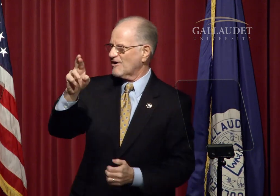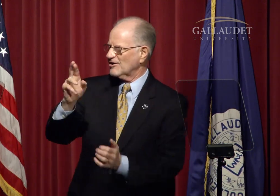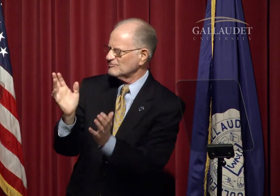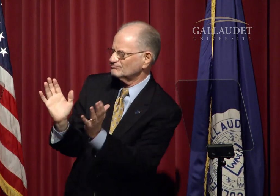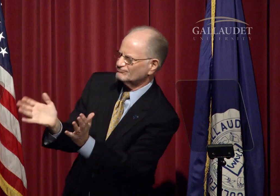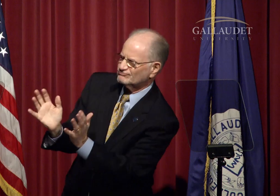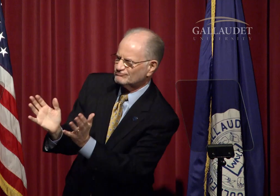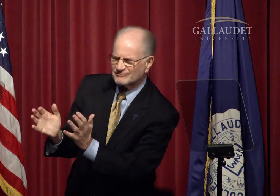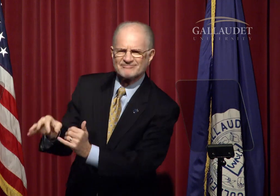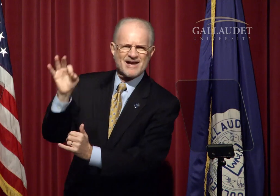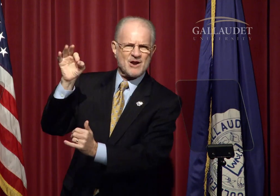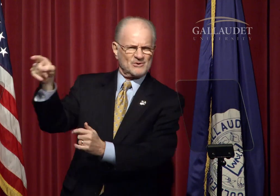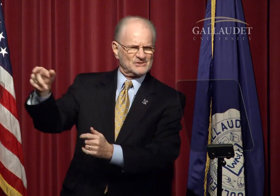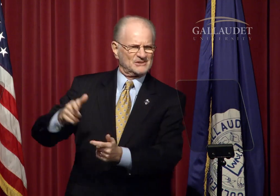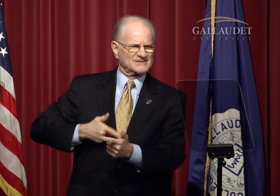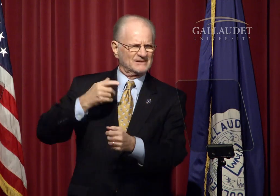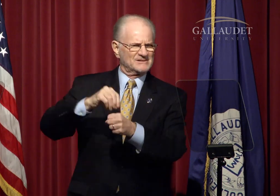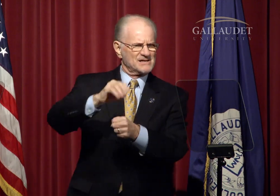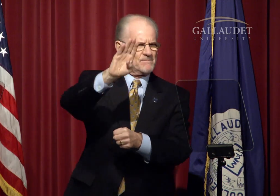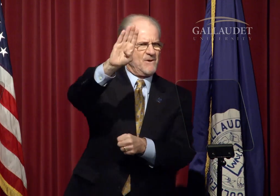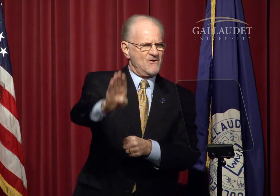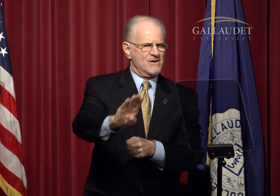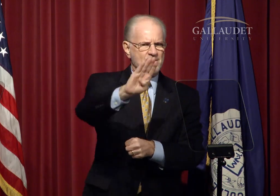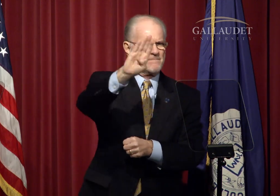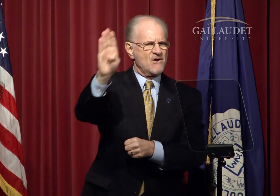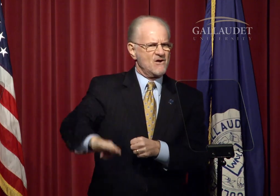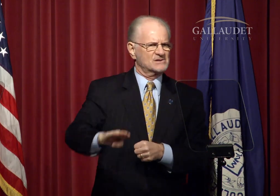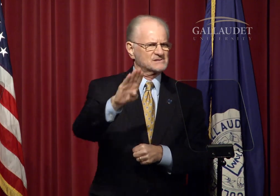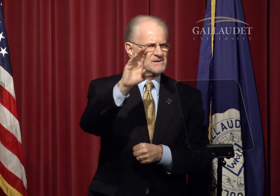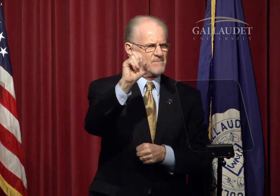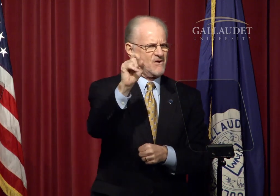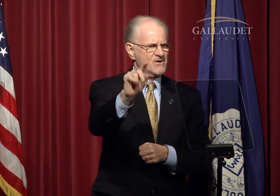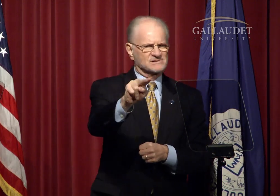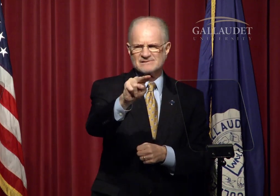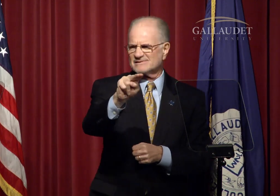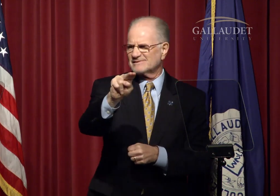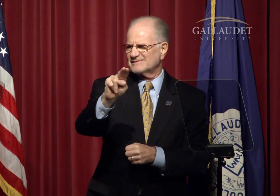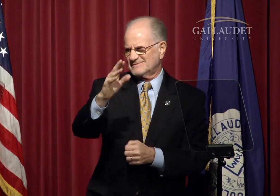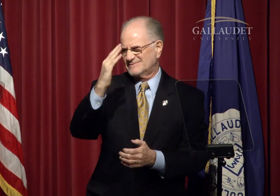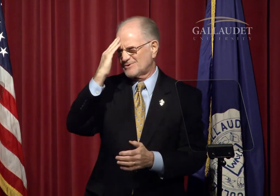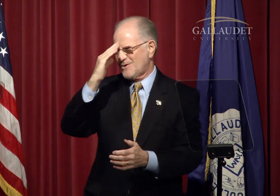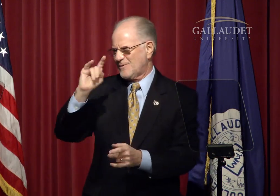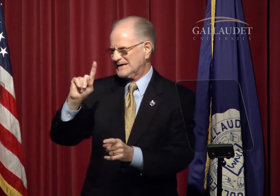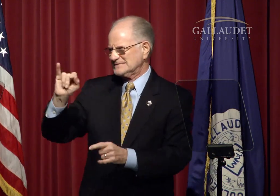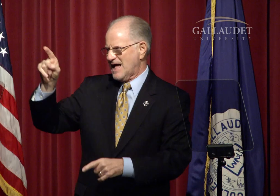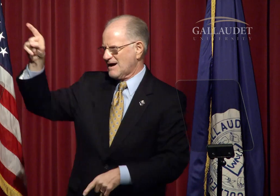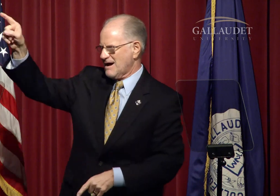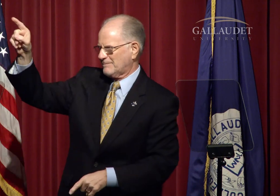with Heather Harker, the chair of our board, who is right now in Boston,